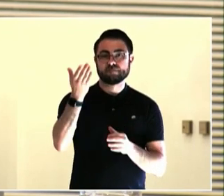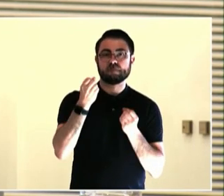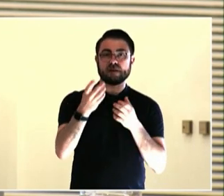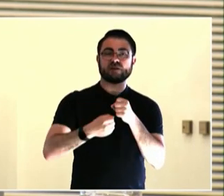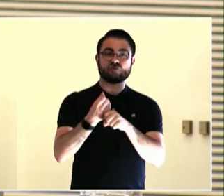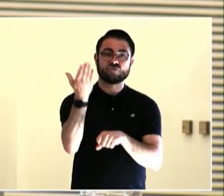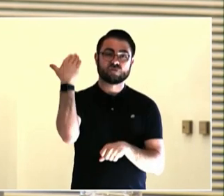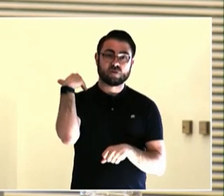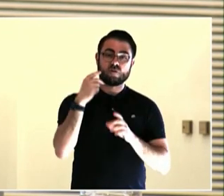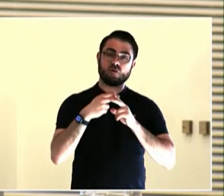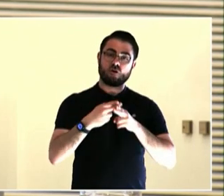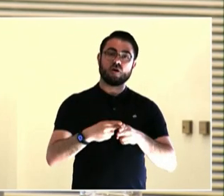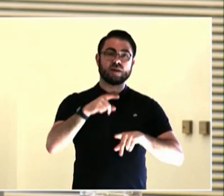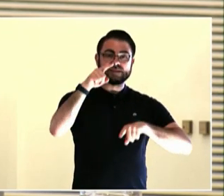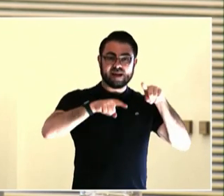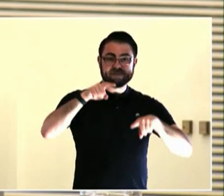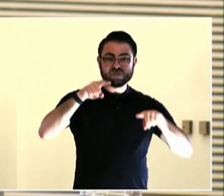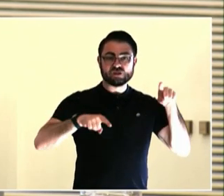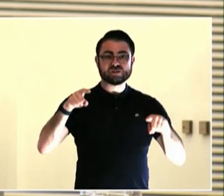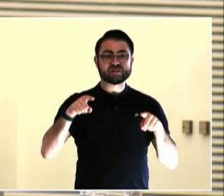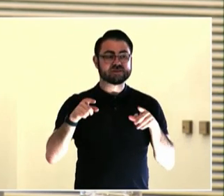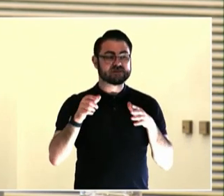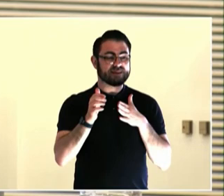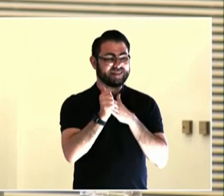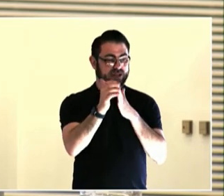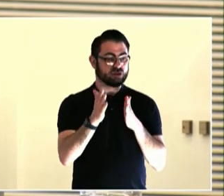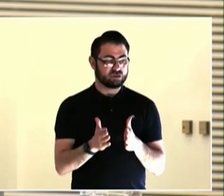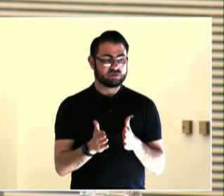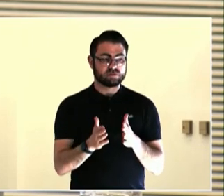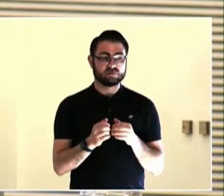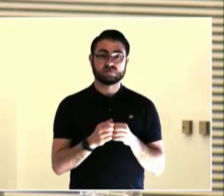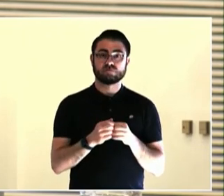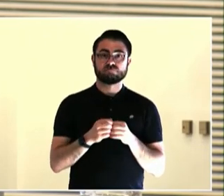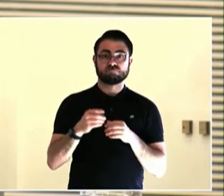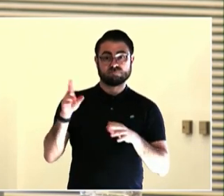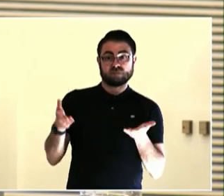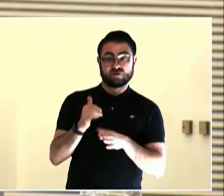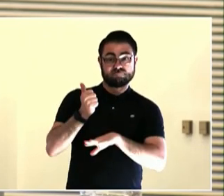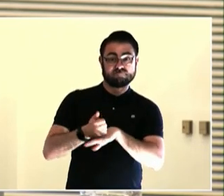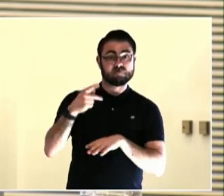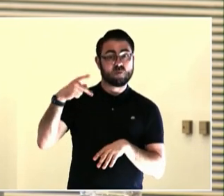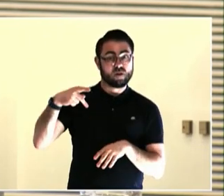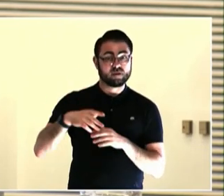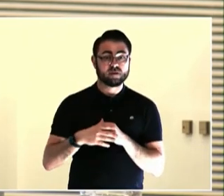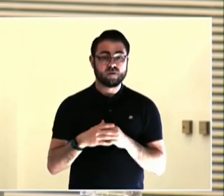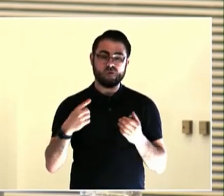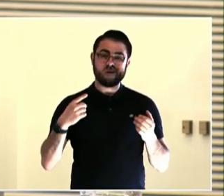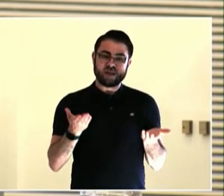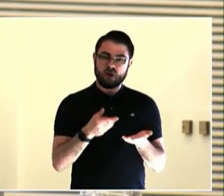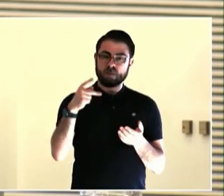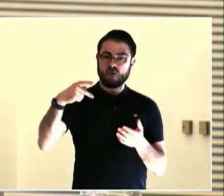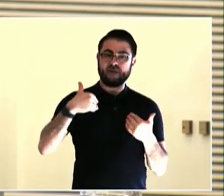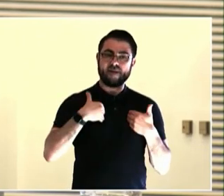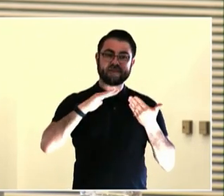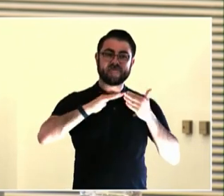It's also quota fund for someone to have to pay their rent and not have to work two or more jobs.